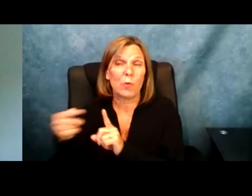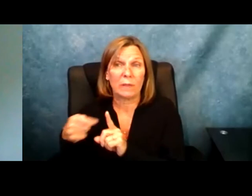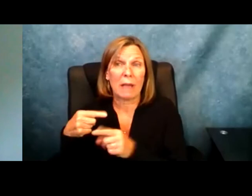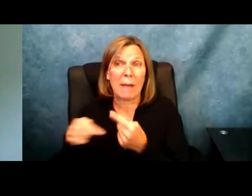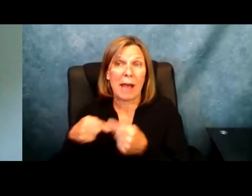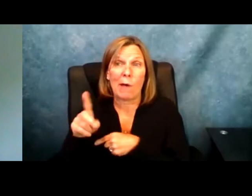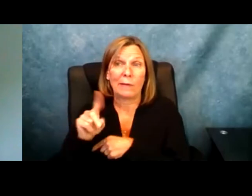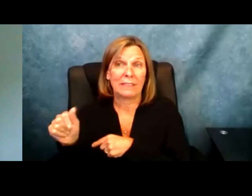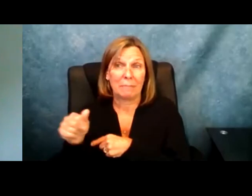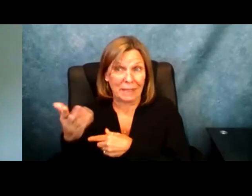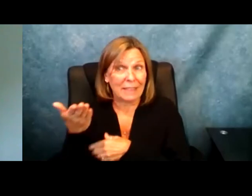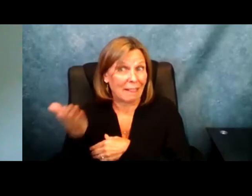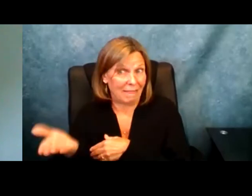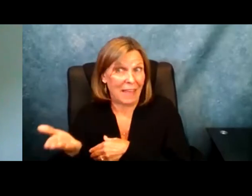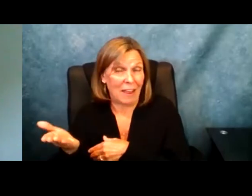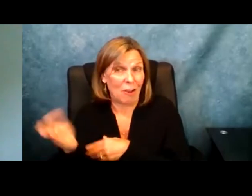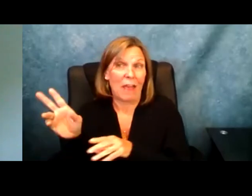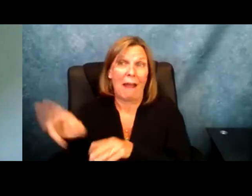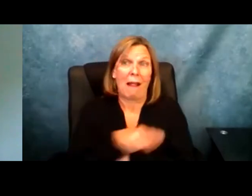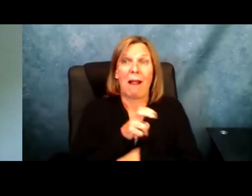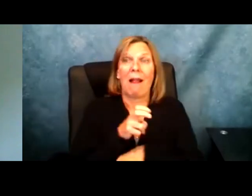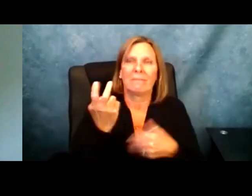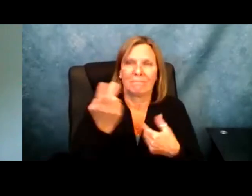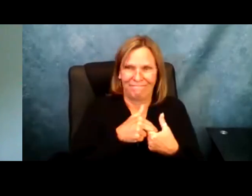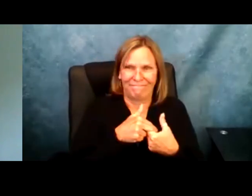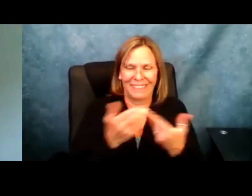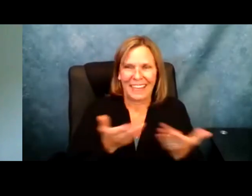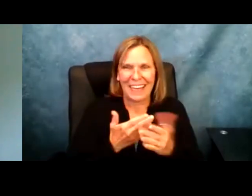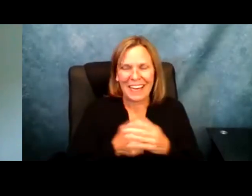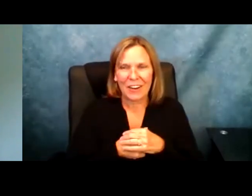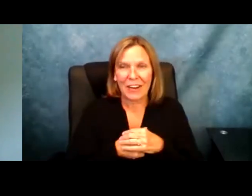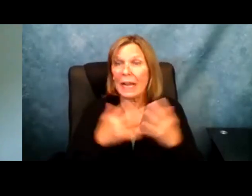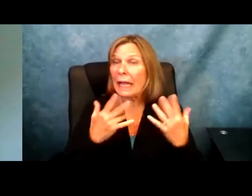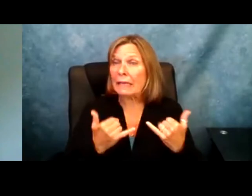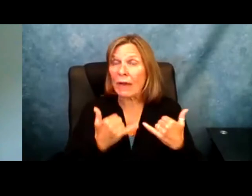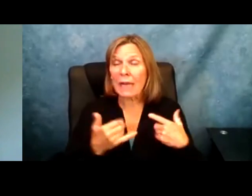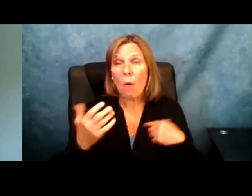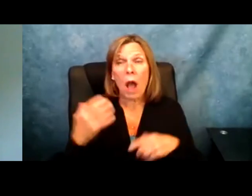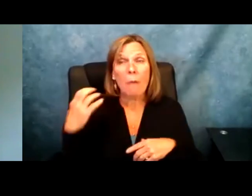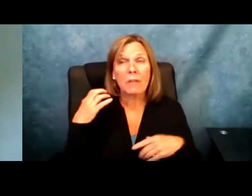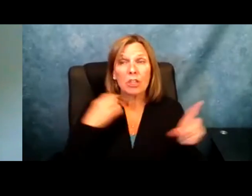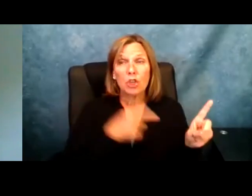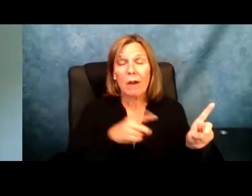tardiness. I was in a district attorney meeting where we were discussing and different